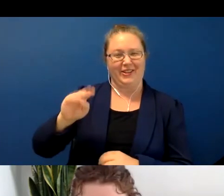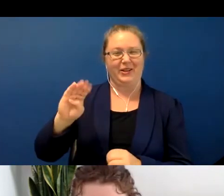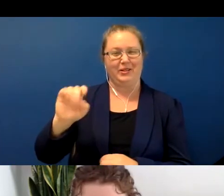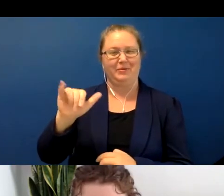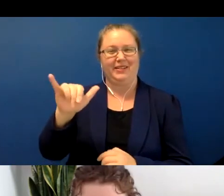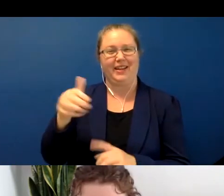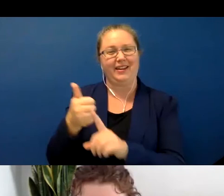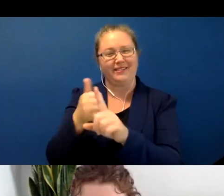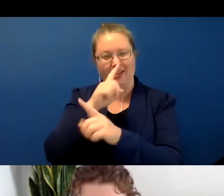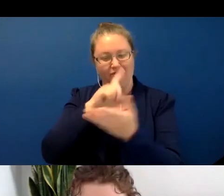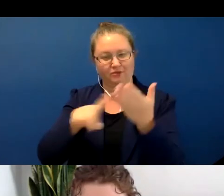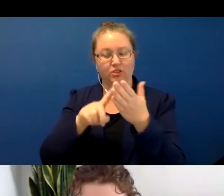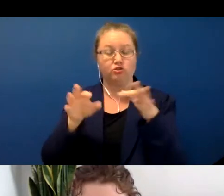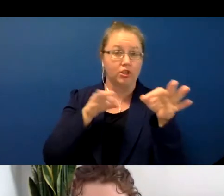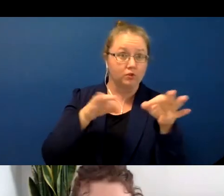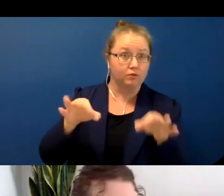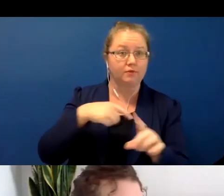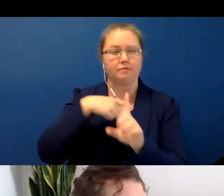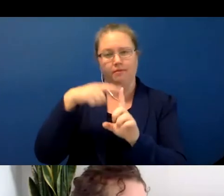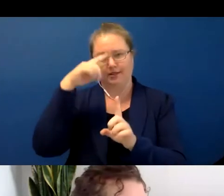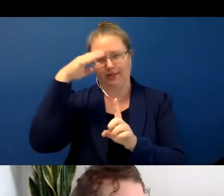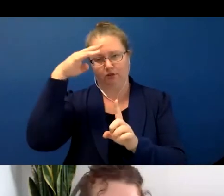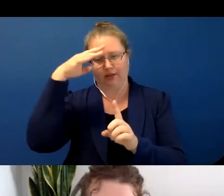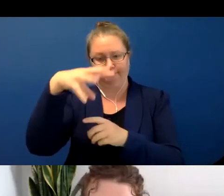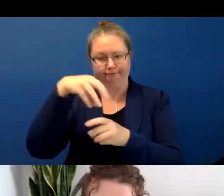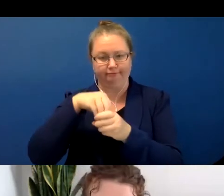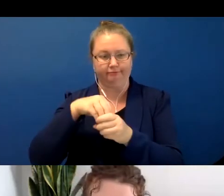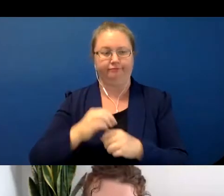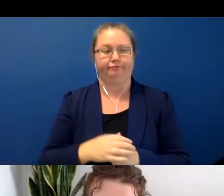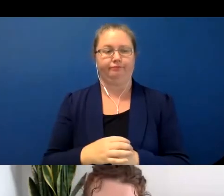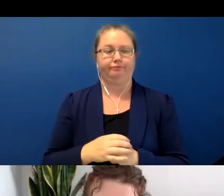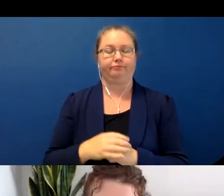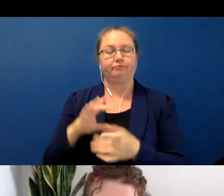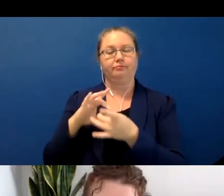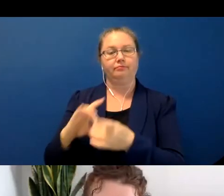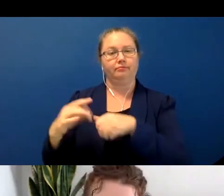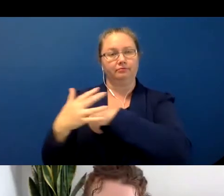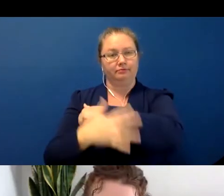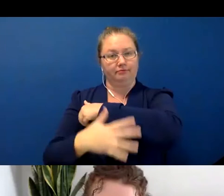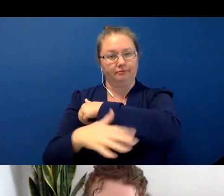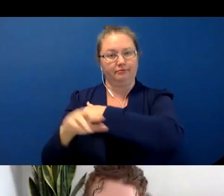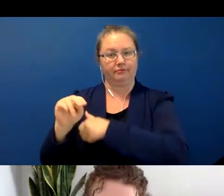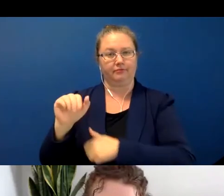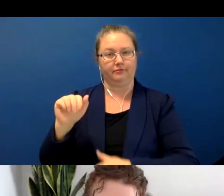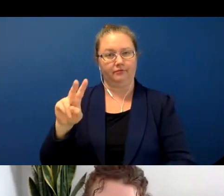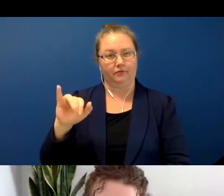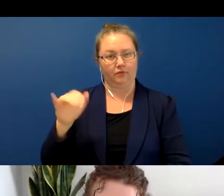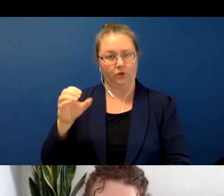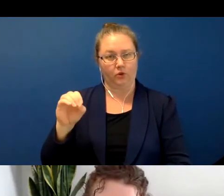and theoretical on Navajo, on the Navajo language, an Apachean language spoken in the American